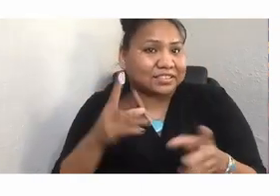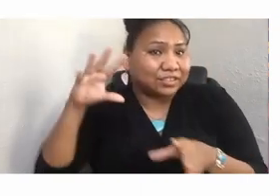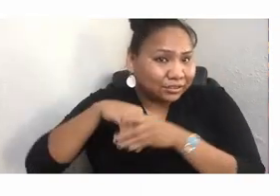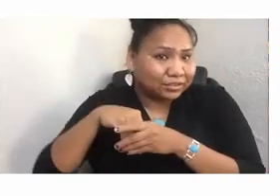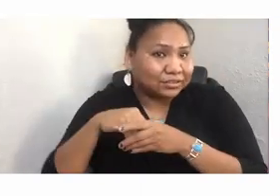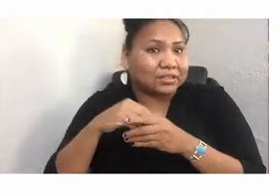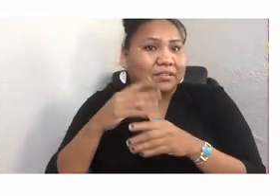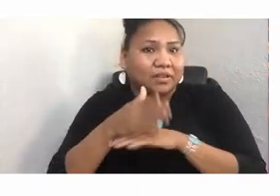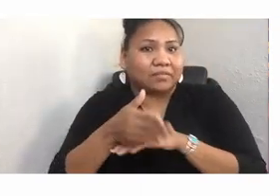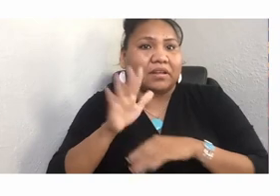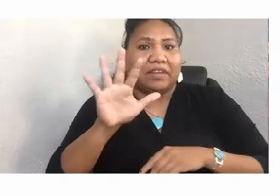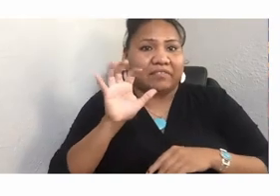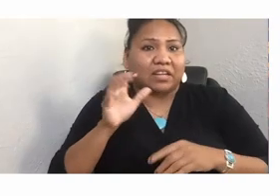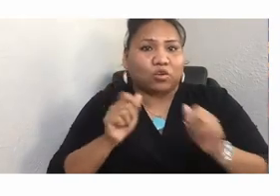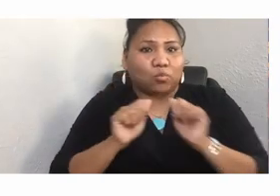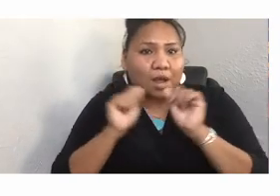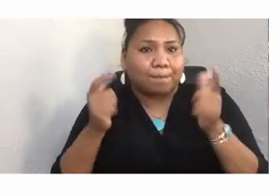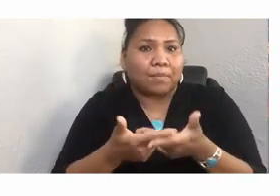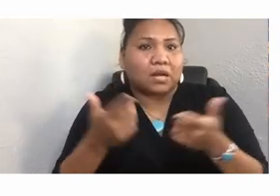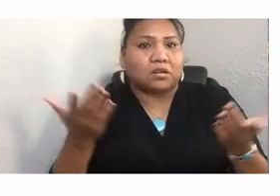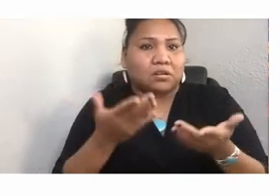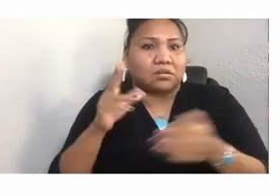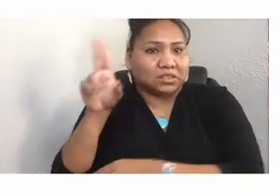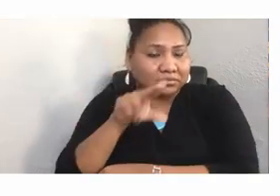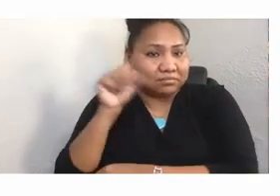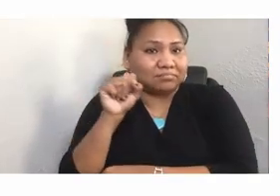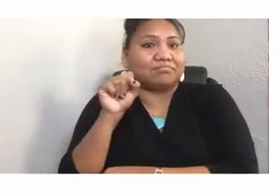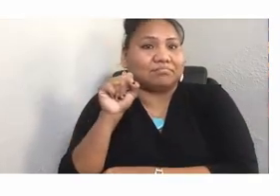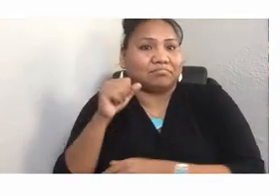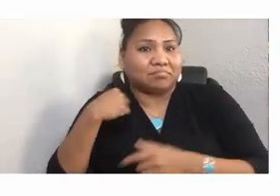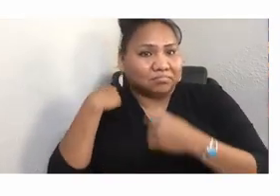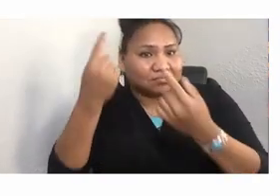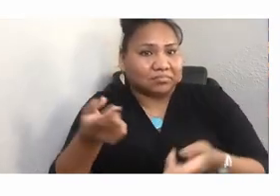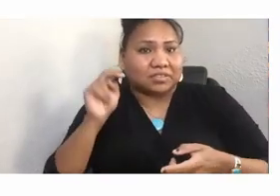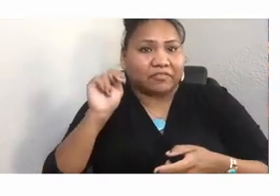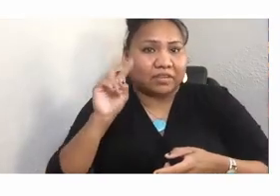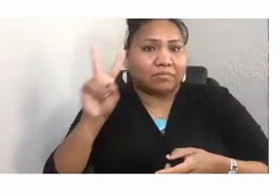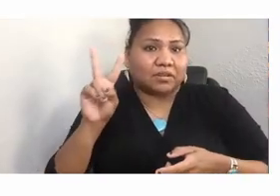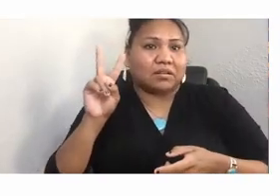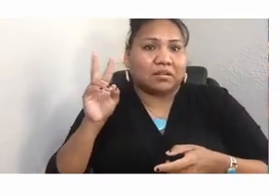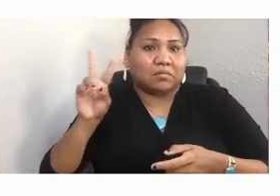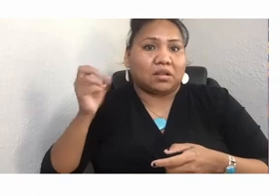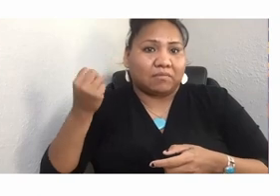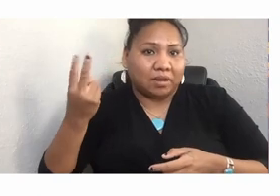And so since November of 2012, I've touched down in 50 states.